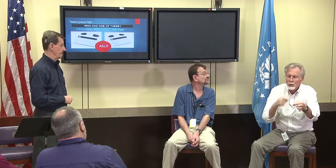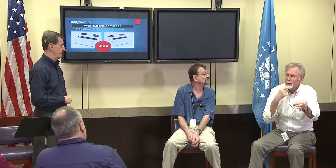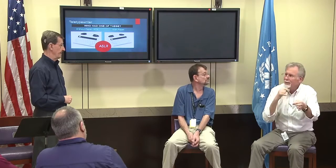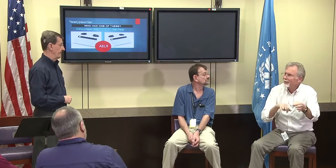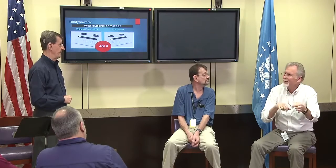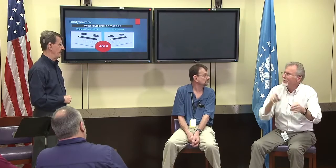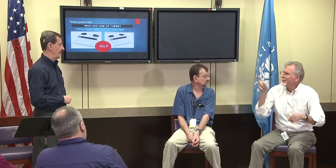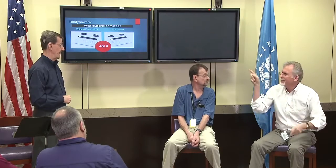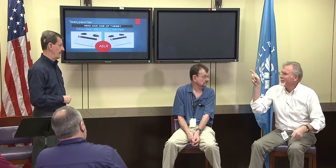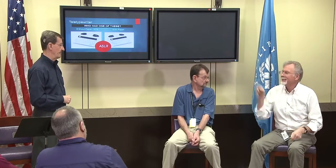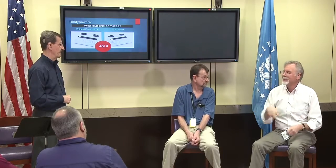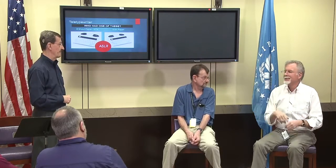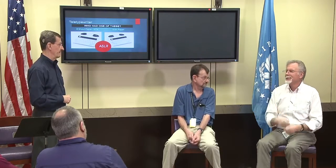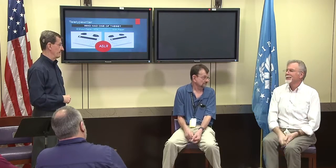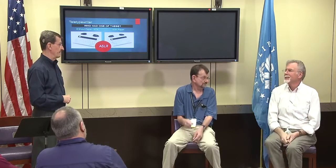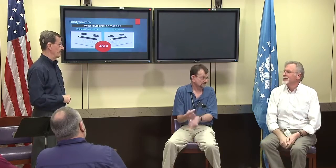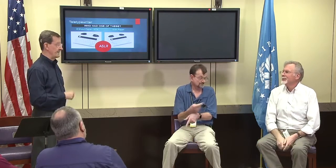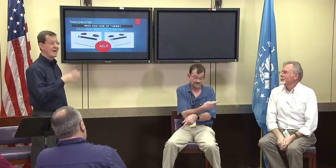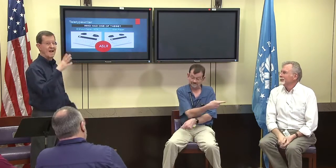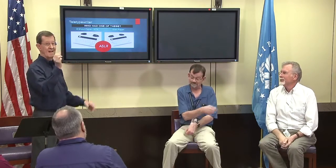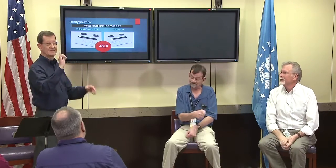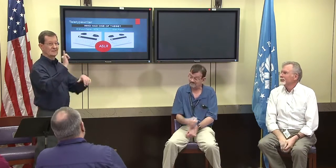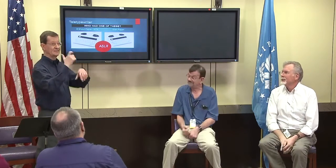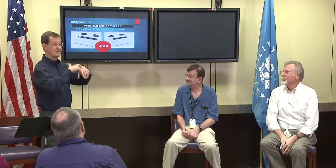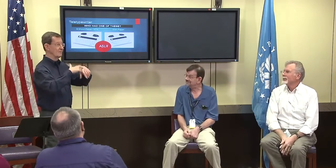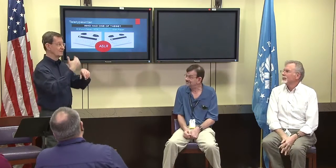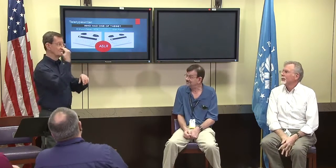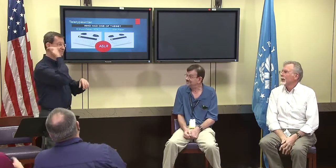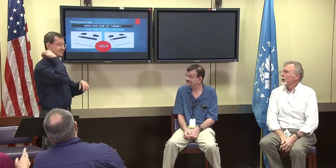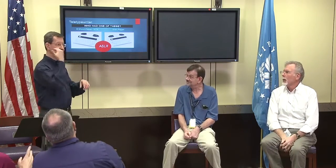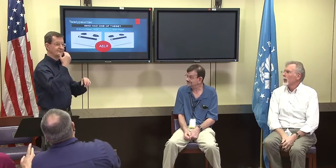or whatever I could go back in and get verbatim what I had said.